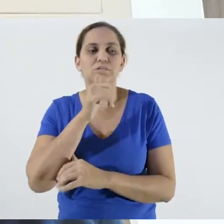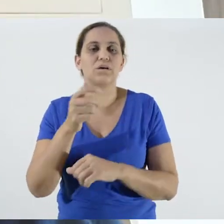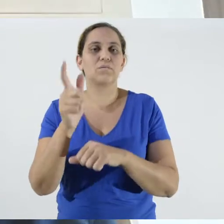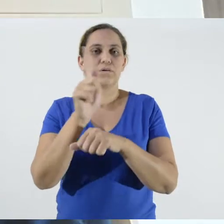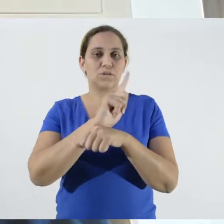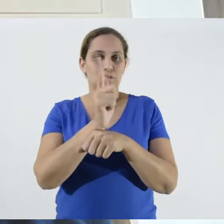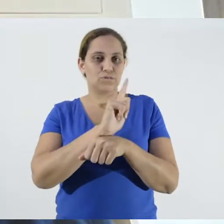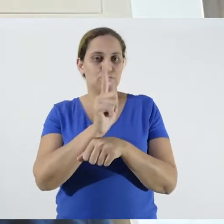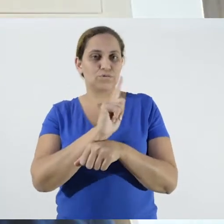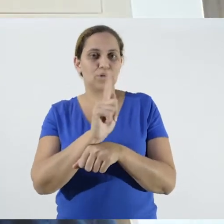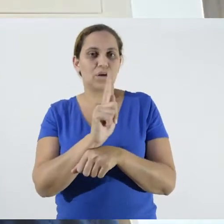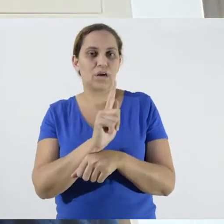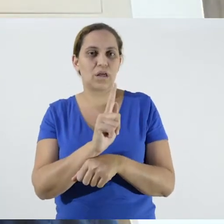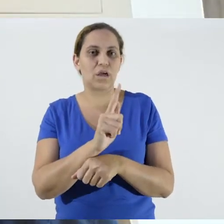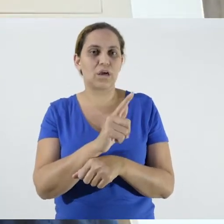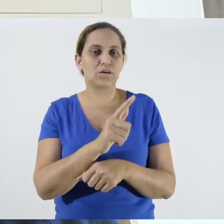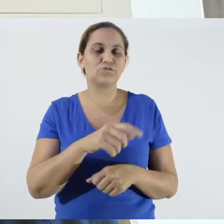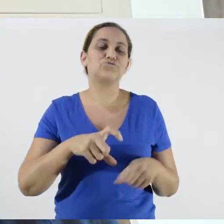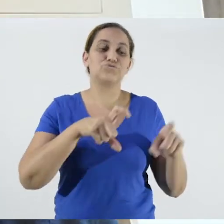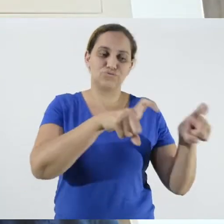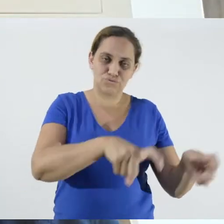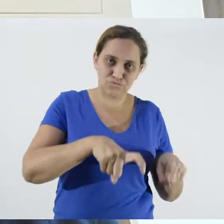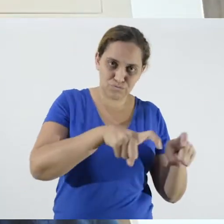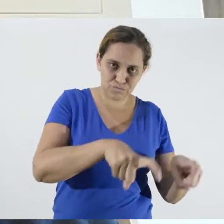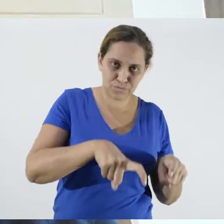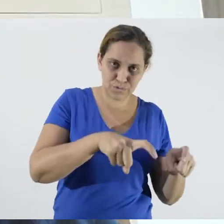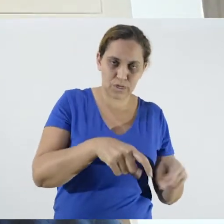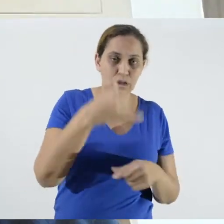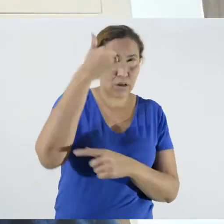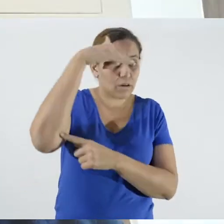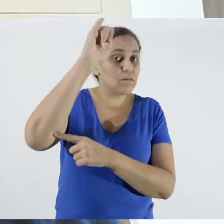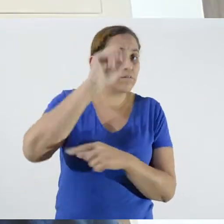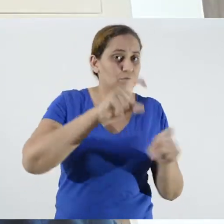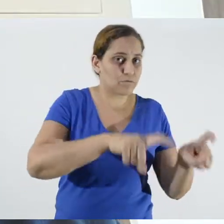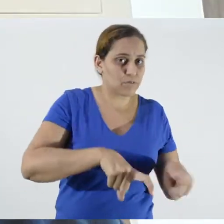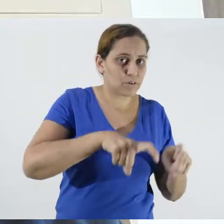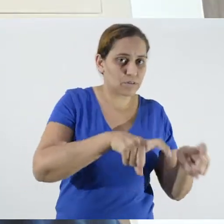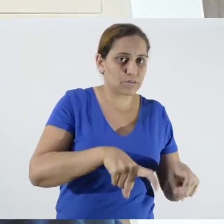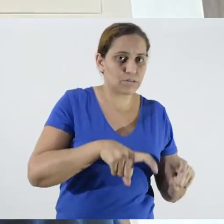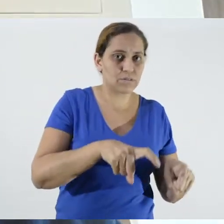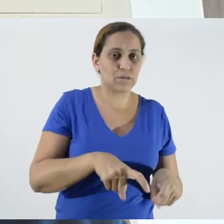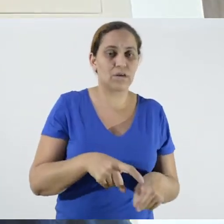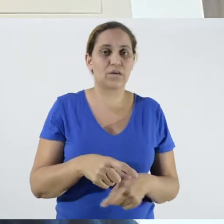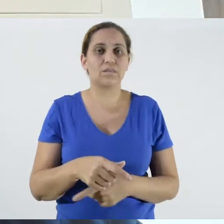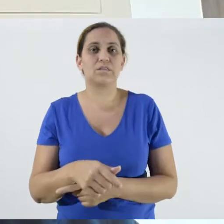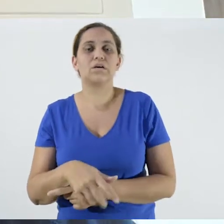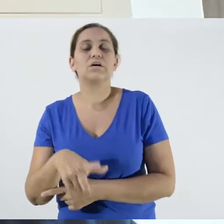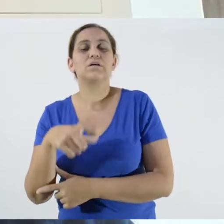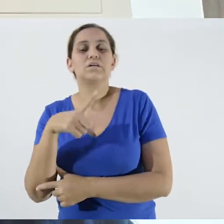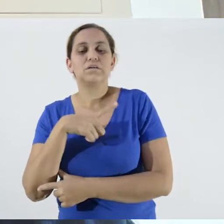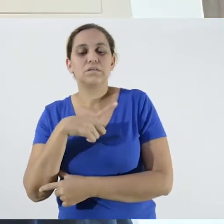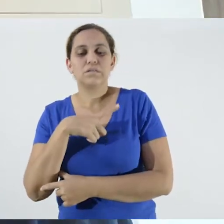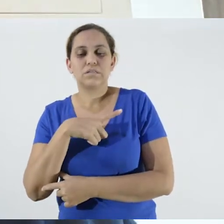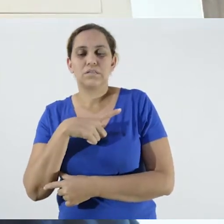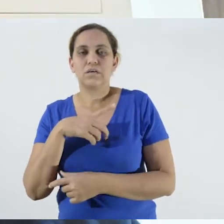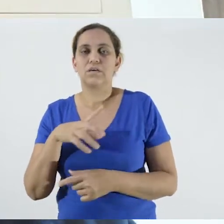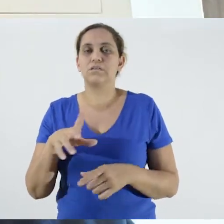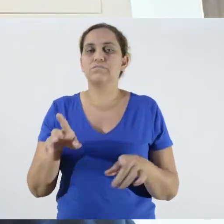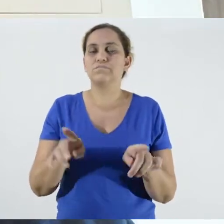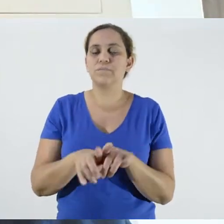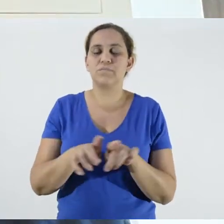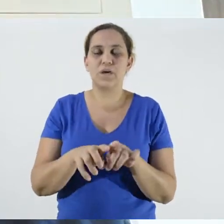large pig producer, or maybe a medium one. Obviously, the rural producers